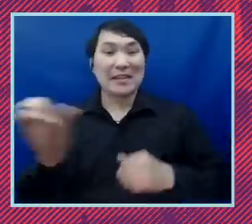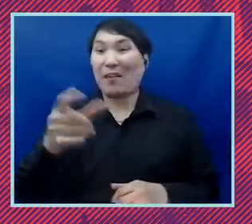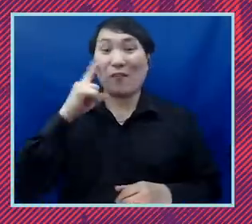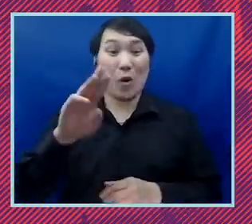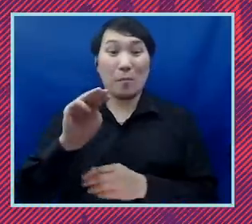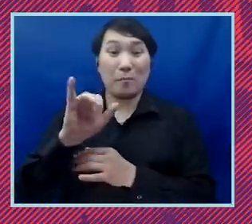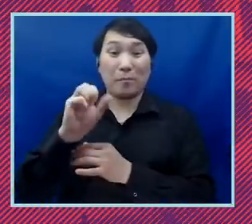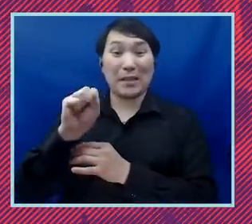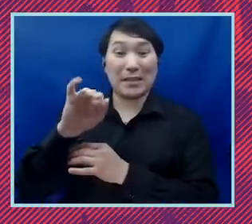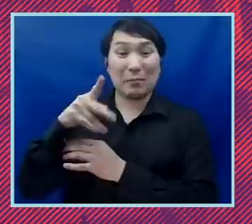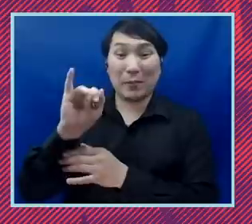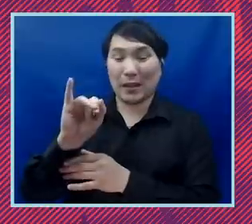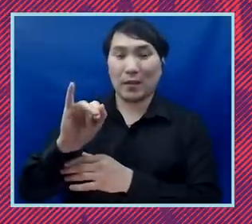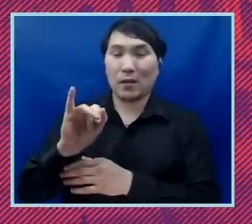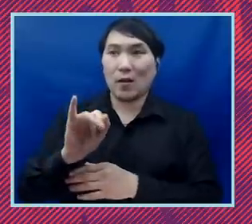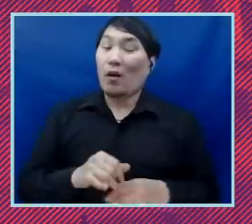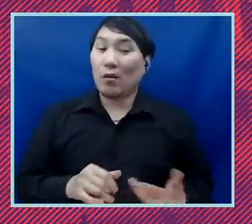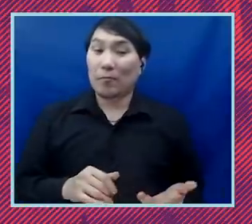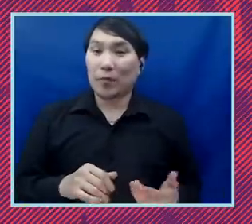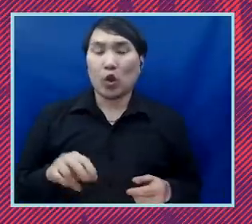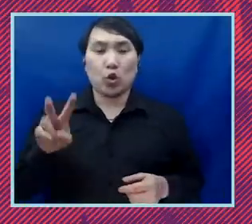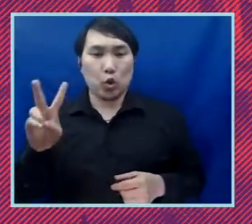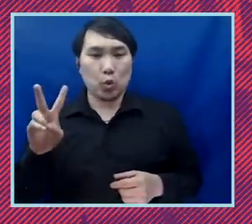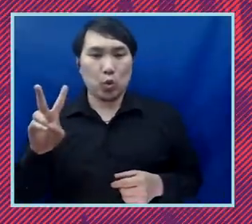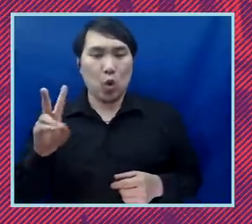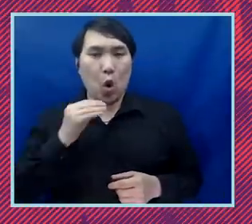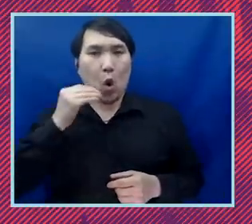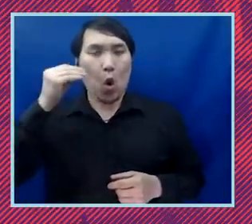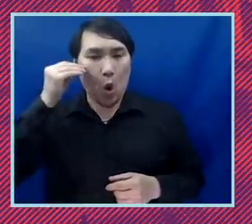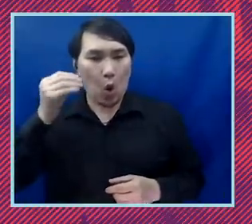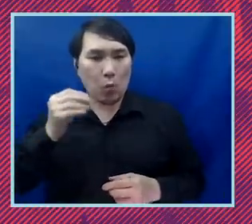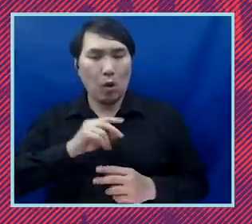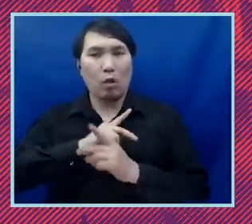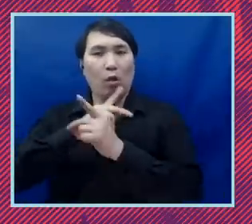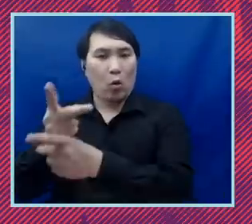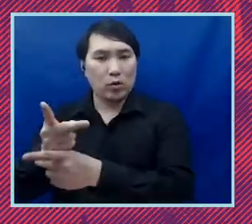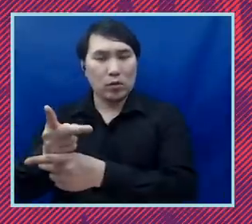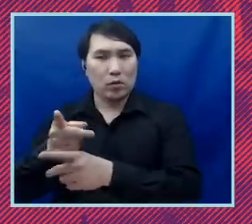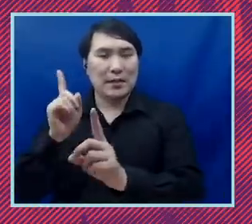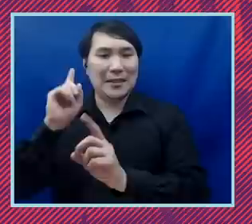home loans given and only two two in mississippi were given to black families um and it's the